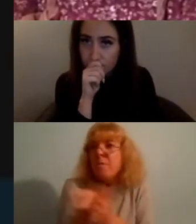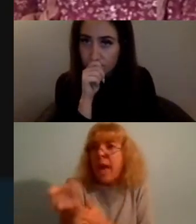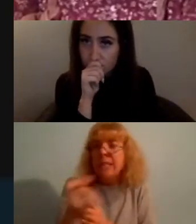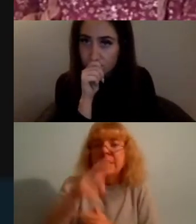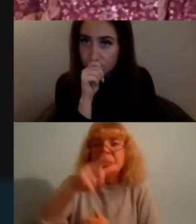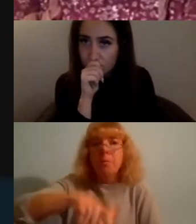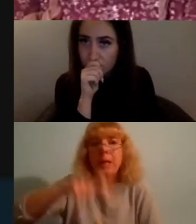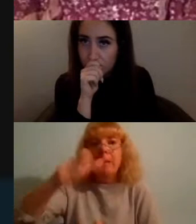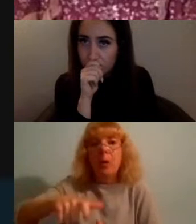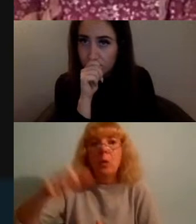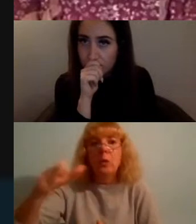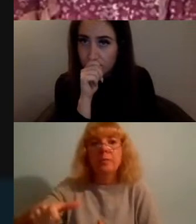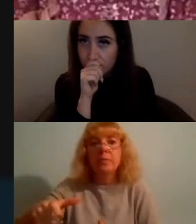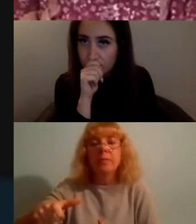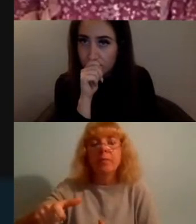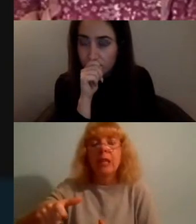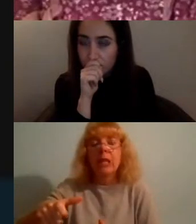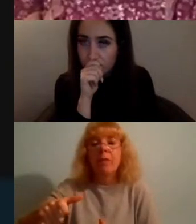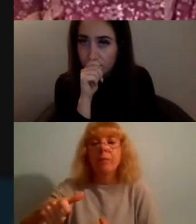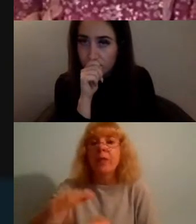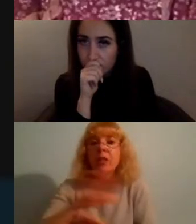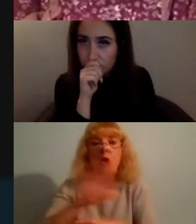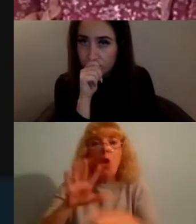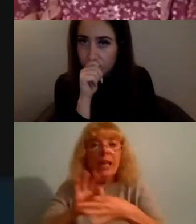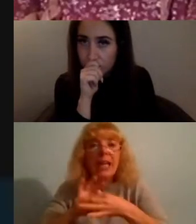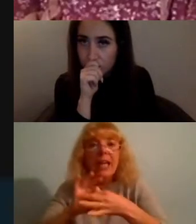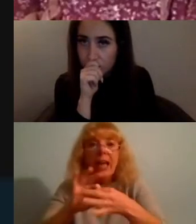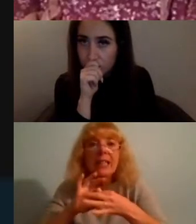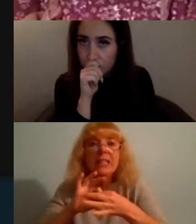particularly you know engaged with the causes that we believe in